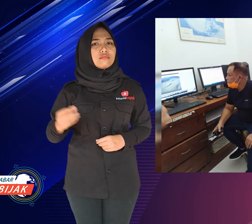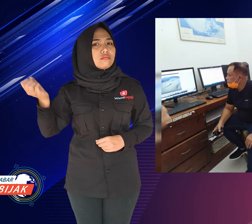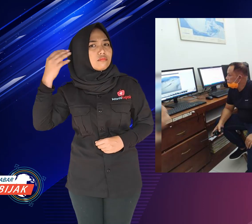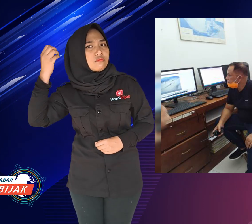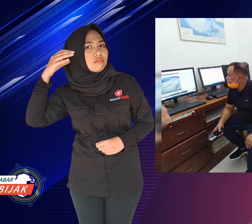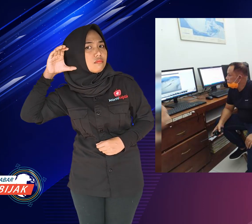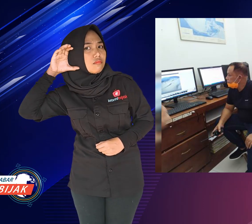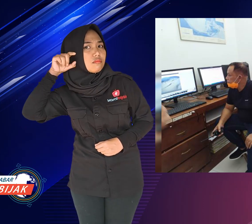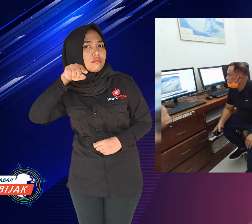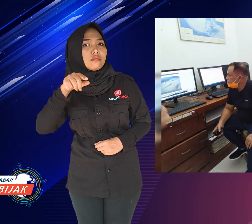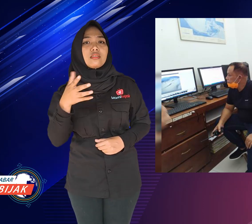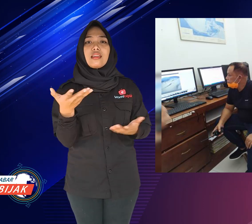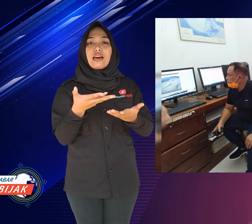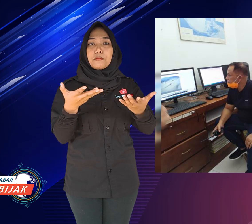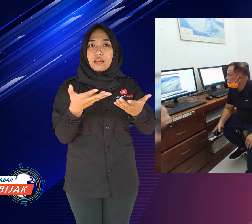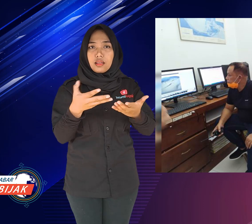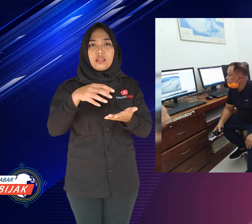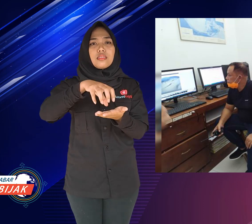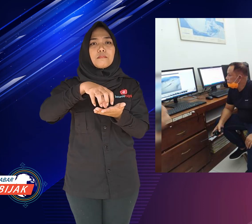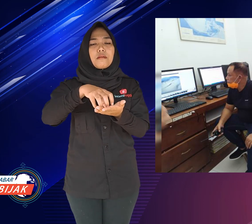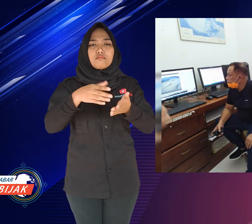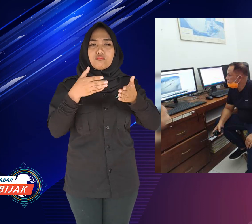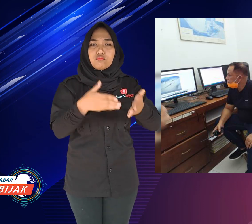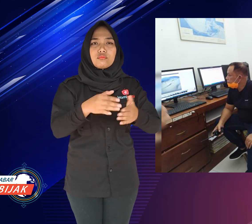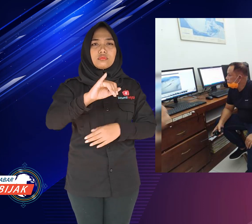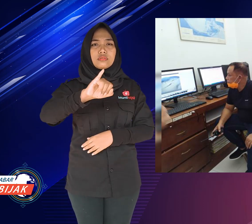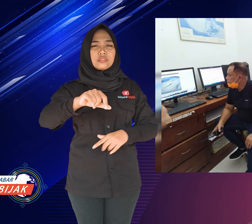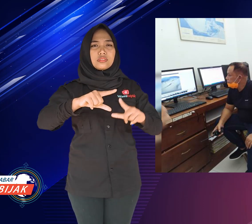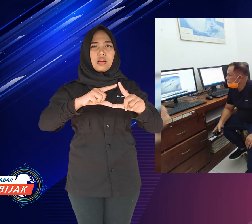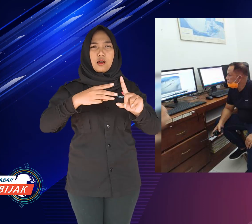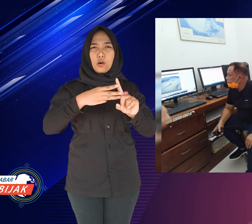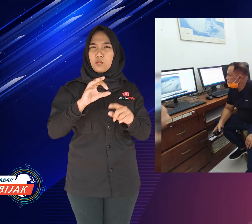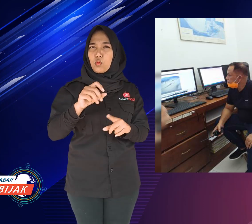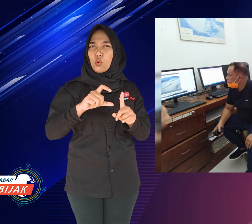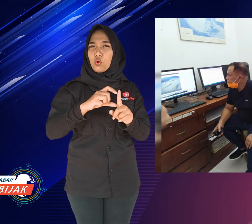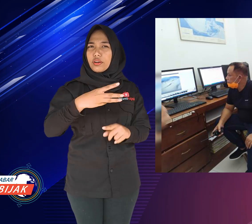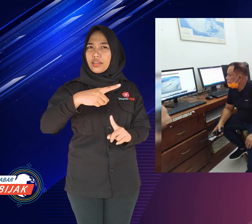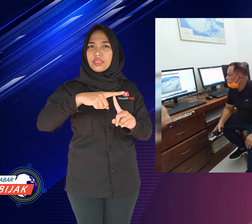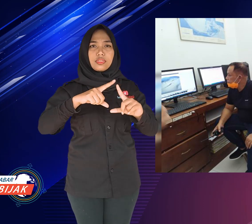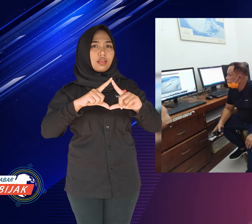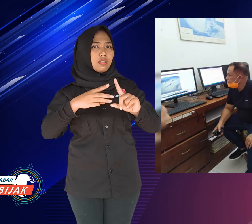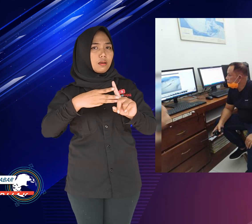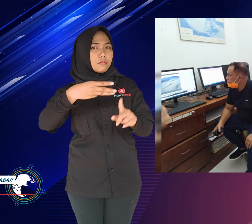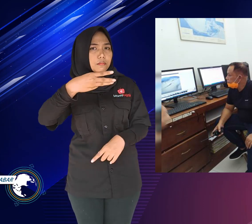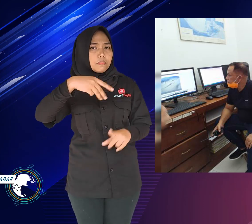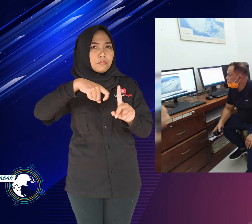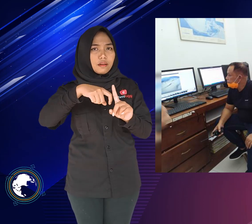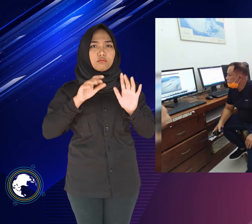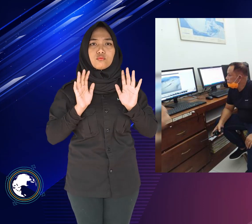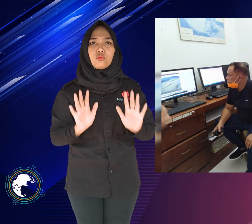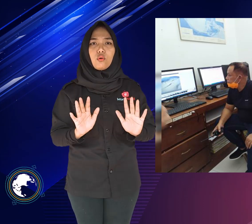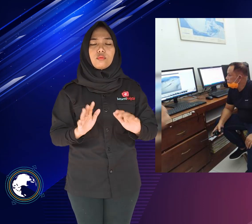The sound of thumping was heard only on Jabodetabek.